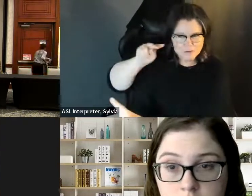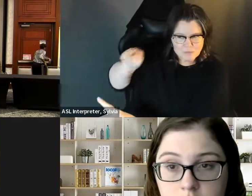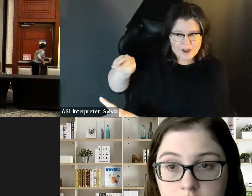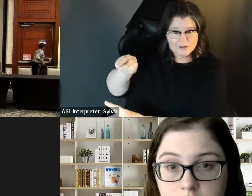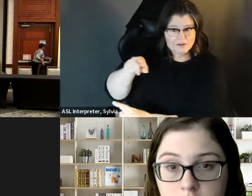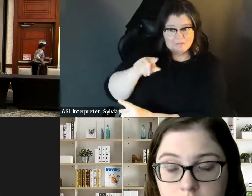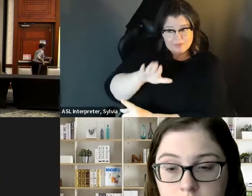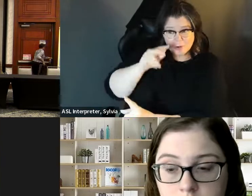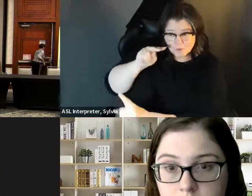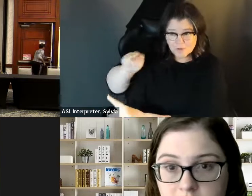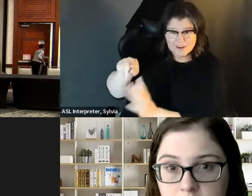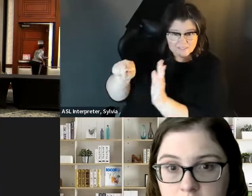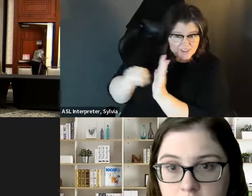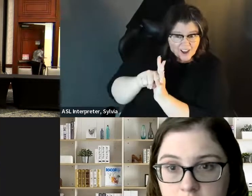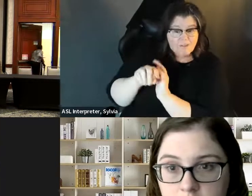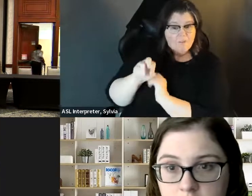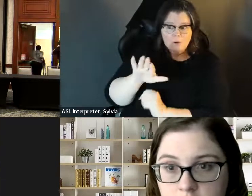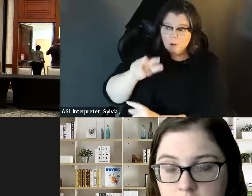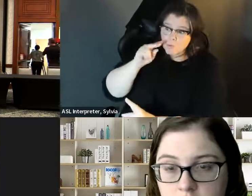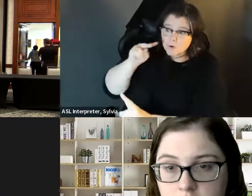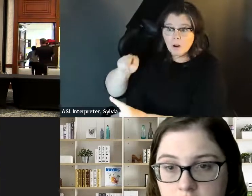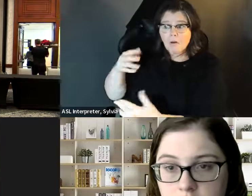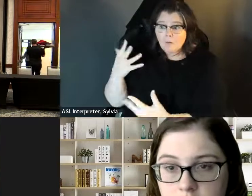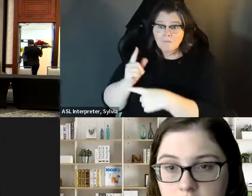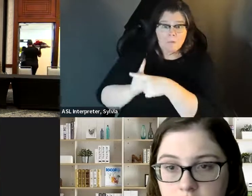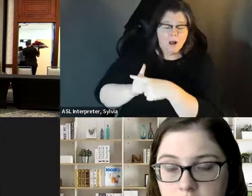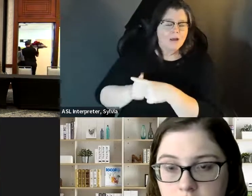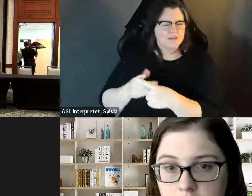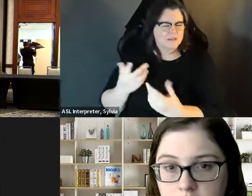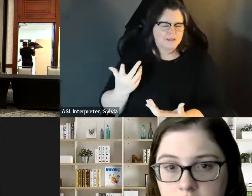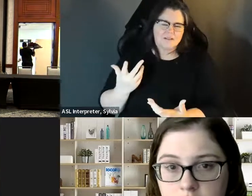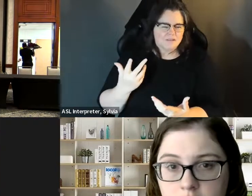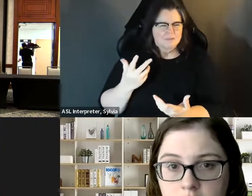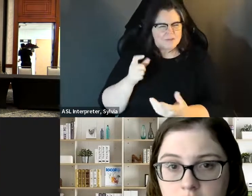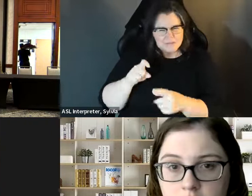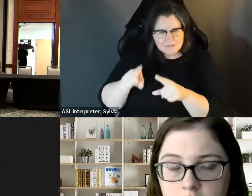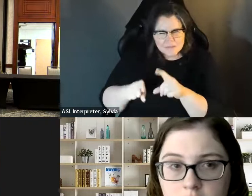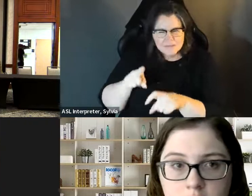disabled and they have positive and negative feelings about that. I think, again, talking about the positives